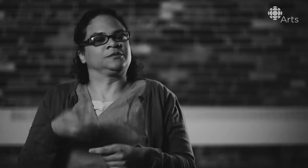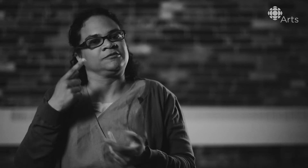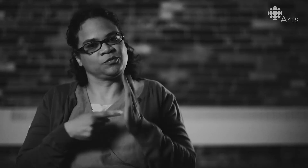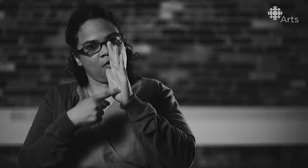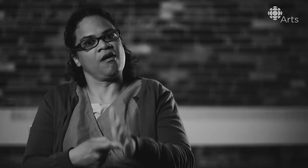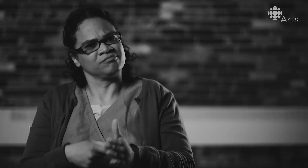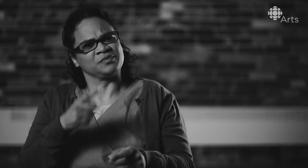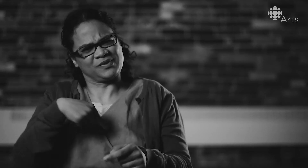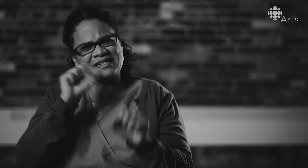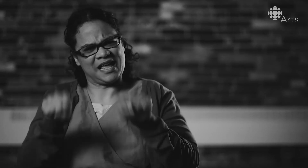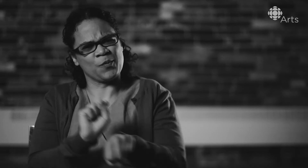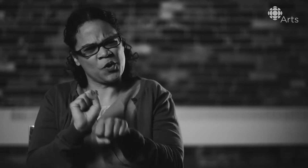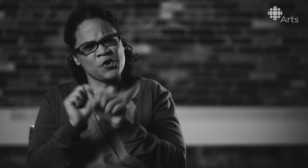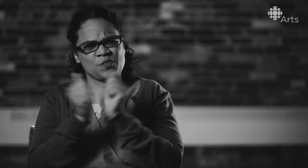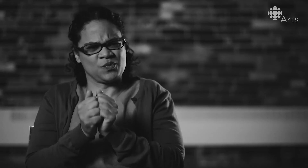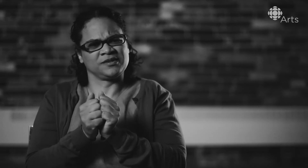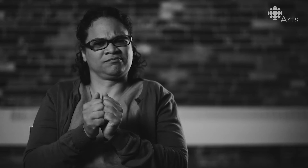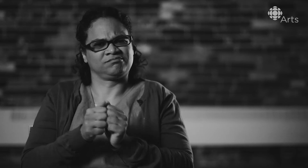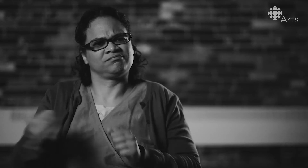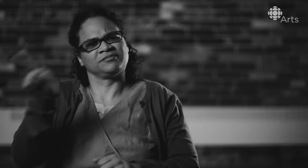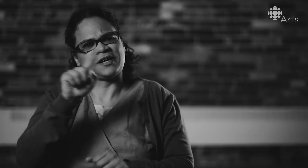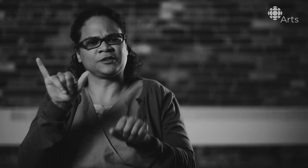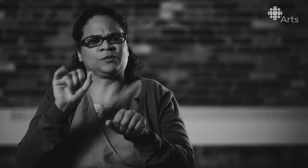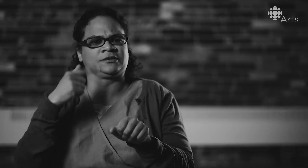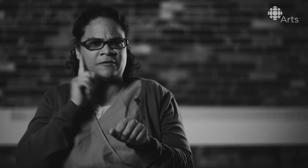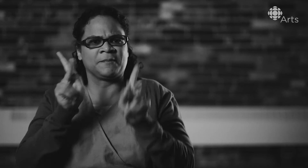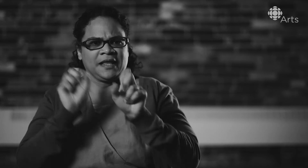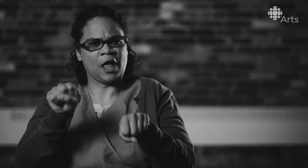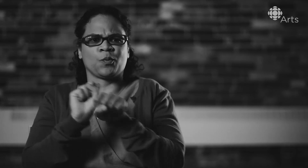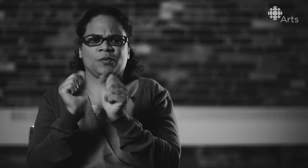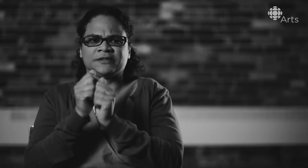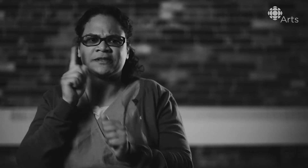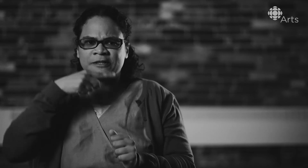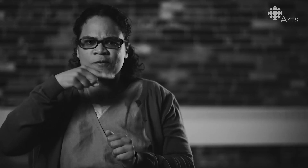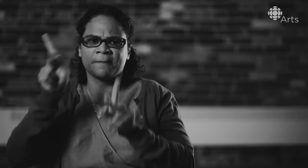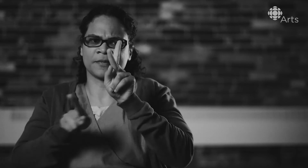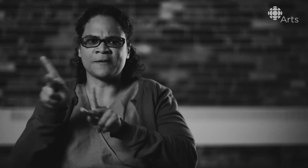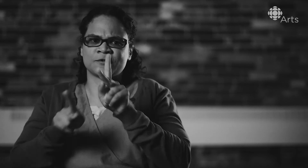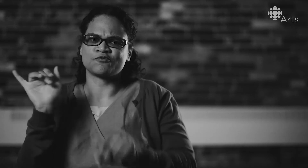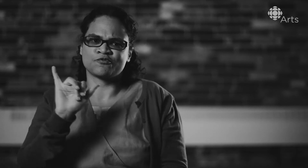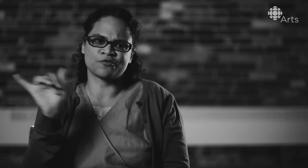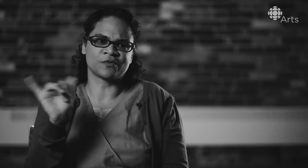So I think that's really important about this play. It really shows people in society that we are deaf, yes, but we can work with other people